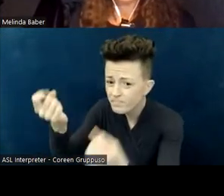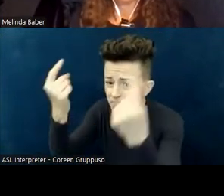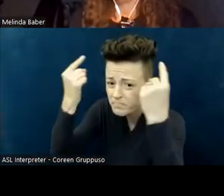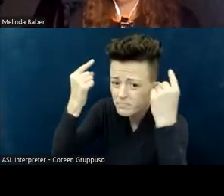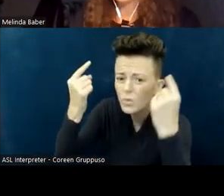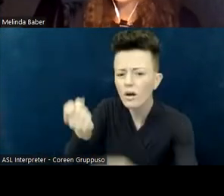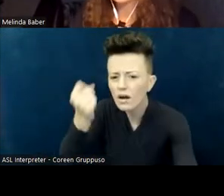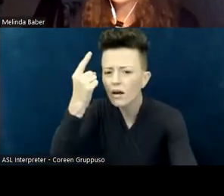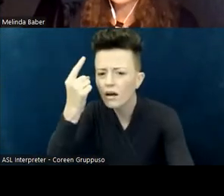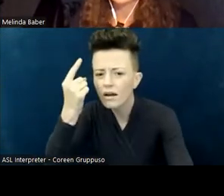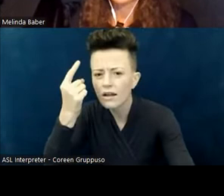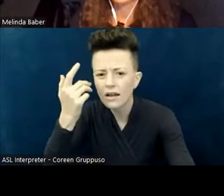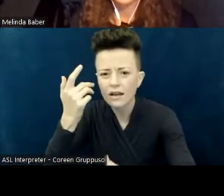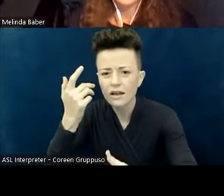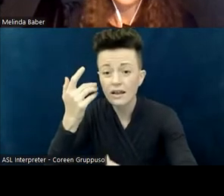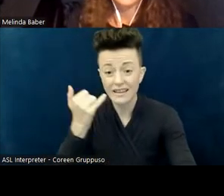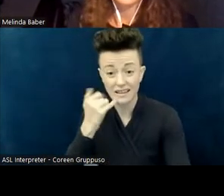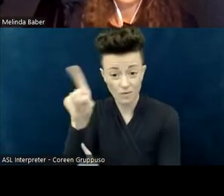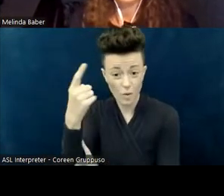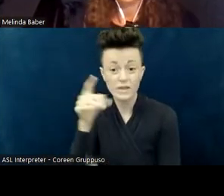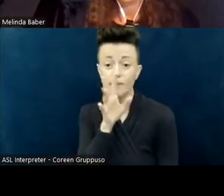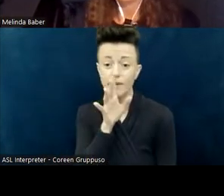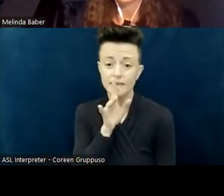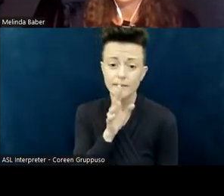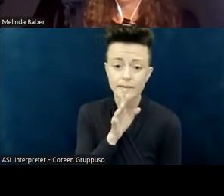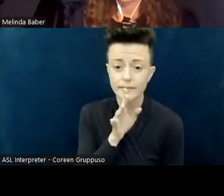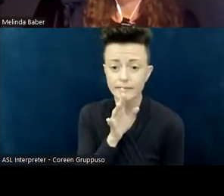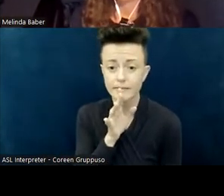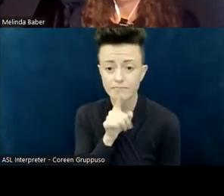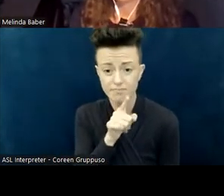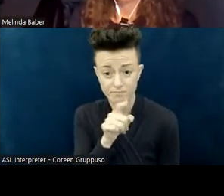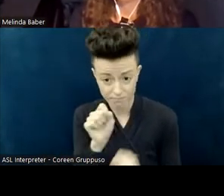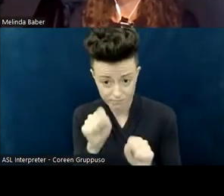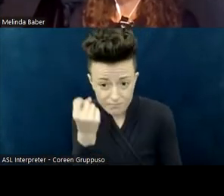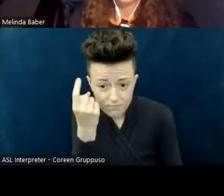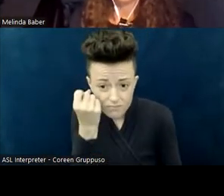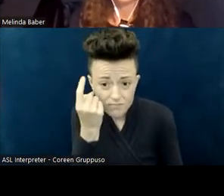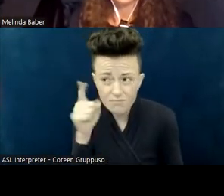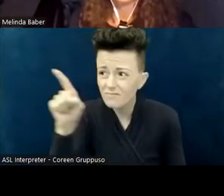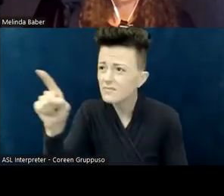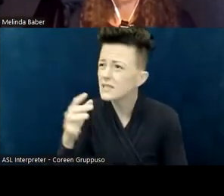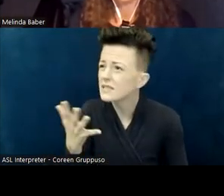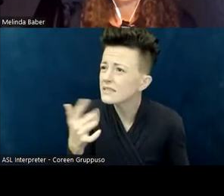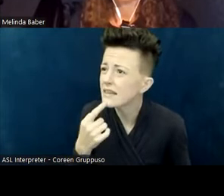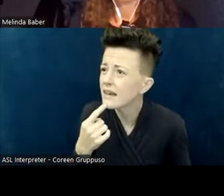if they're only using spoken words, or if they project things on a giant screen?